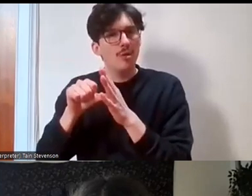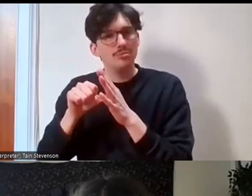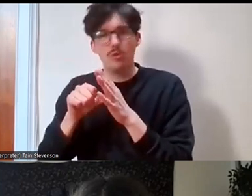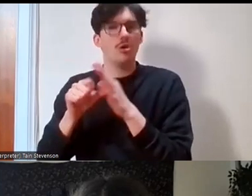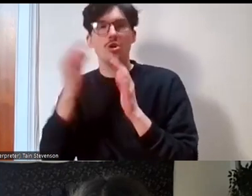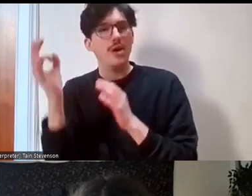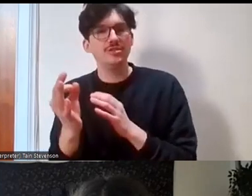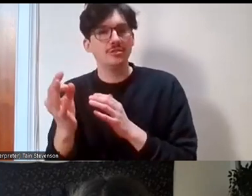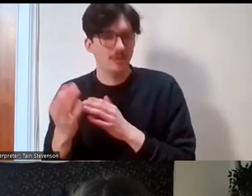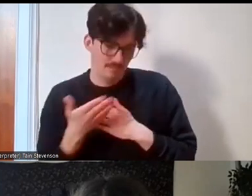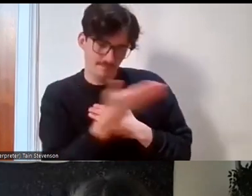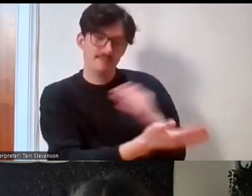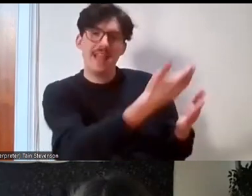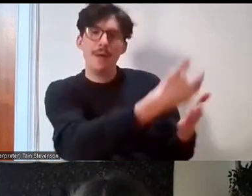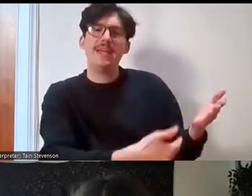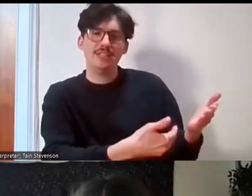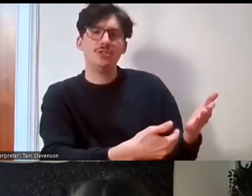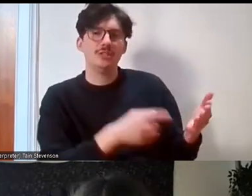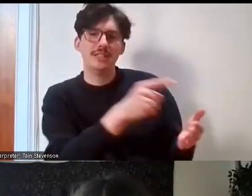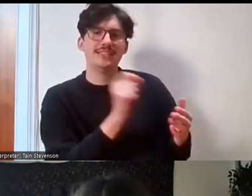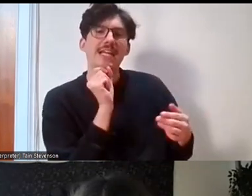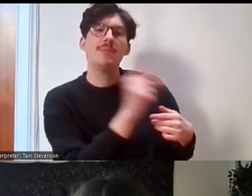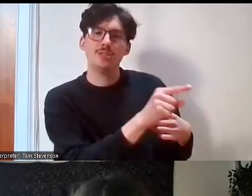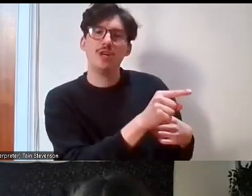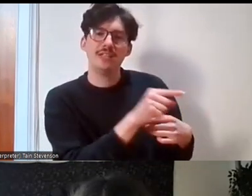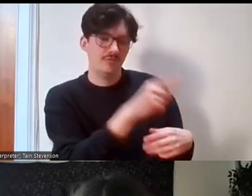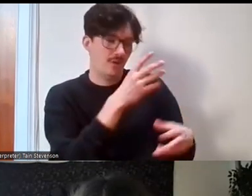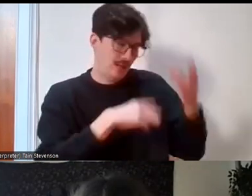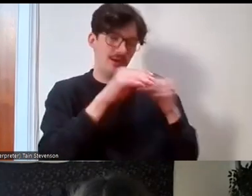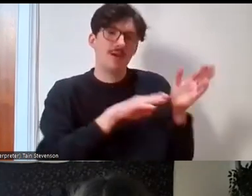if you go onto that page there's an email address for our learning and practice team as well and